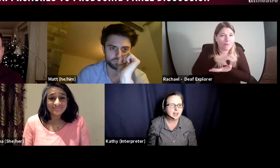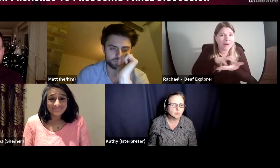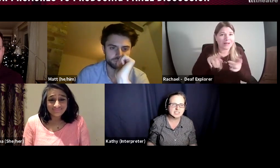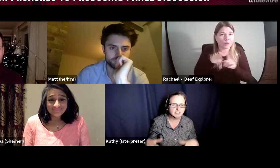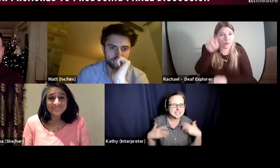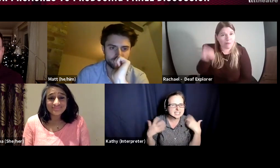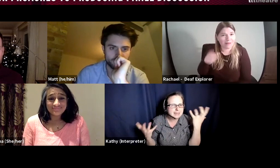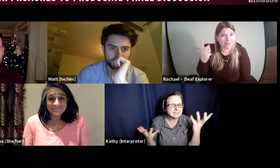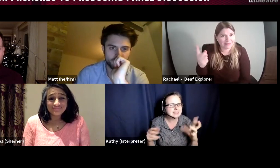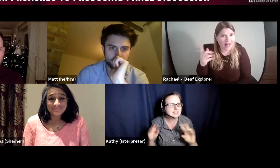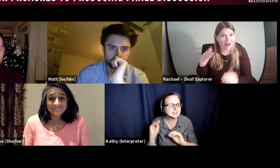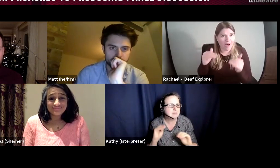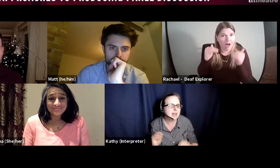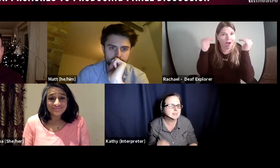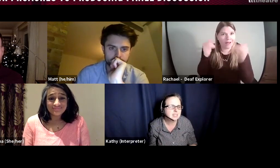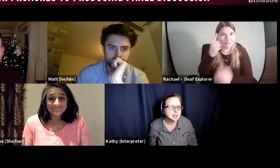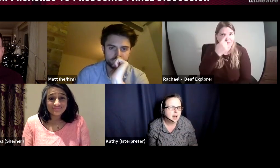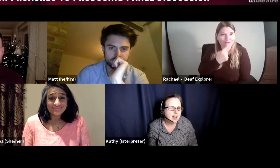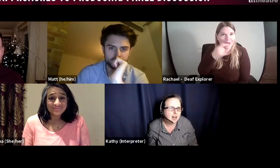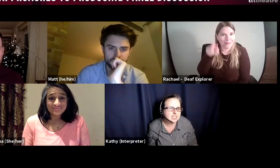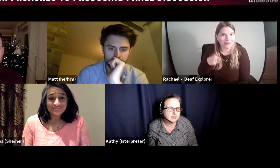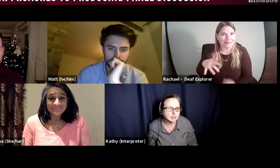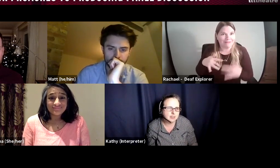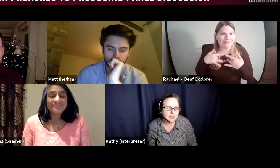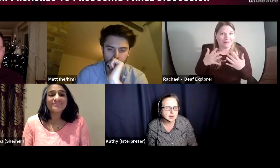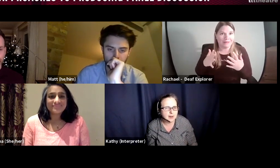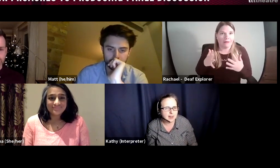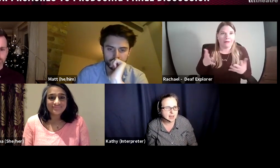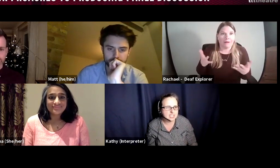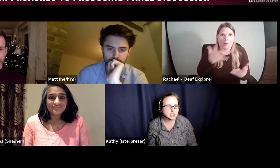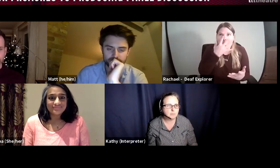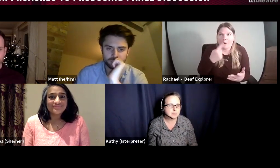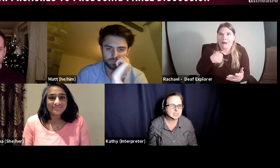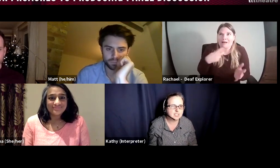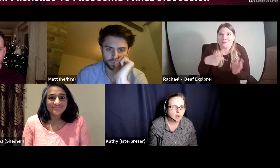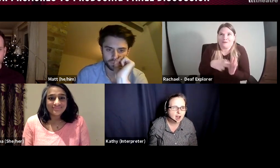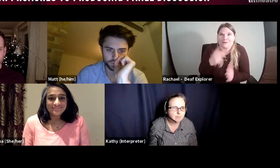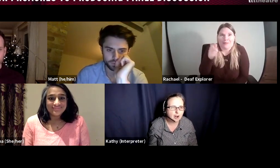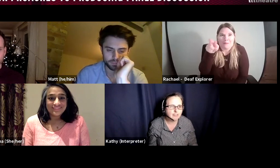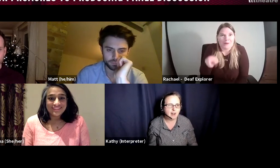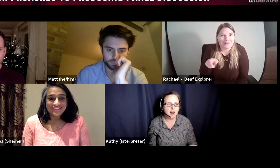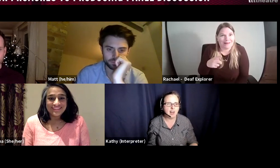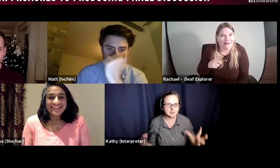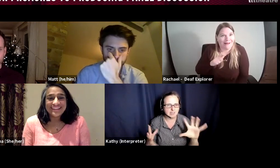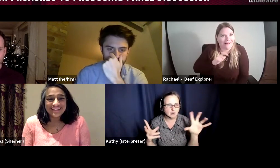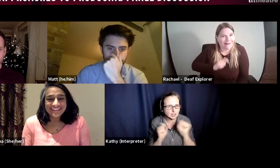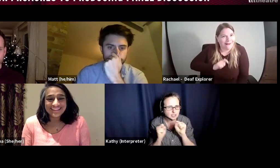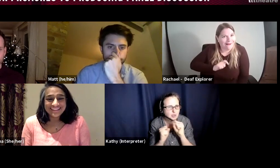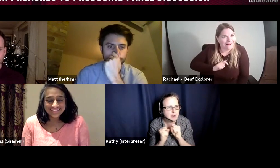the different expenses and the amounts this person is quite high profile and I was oh gosh who I am I